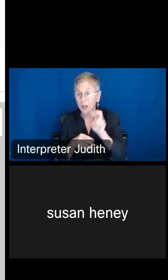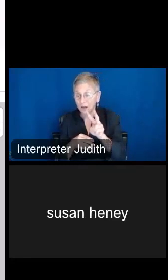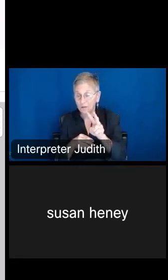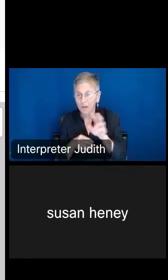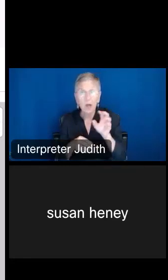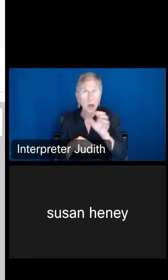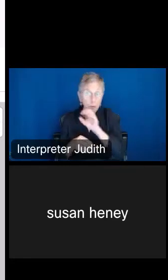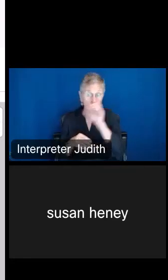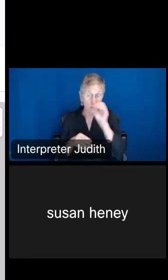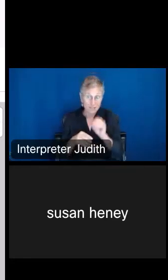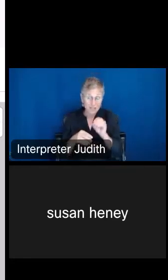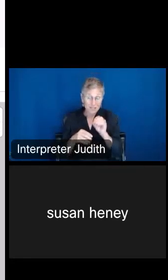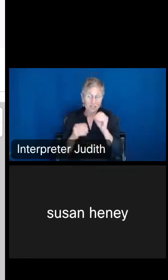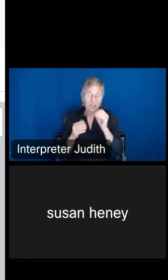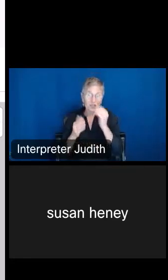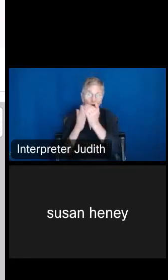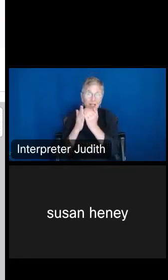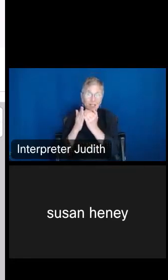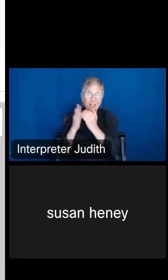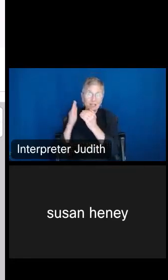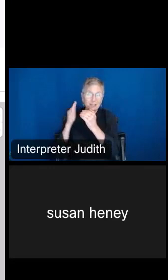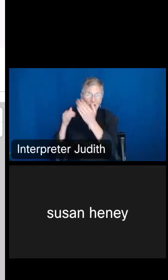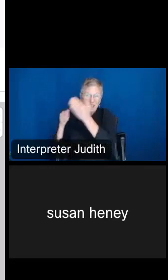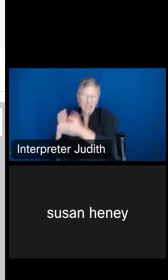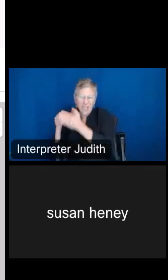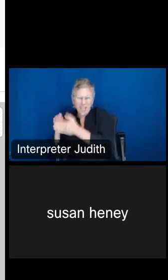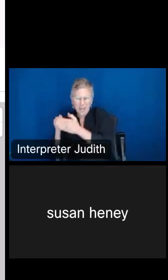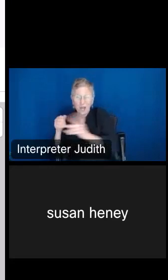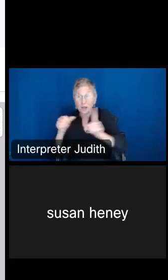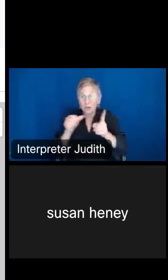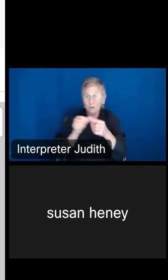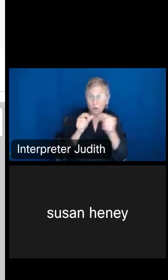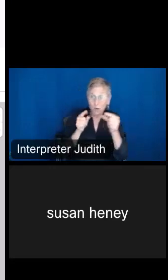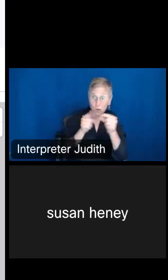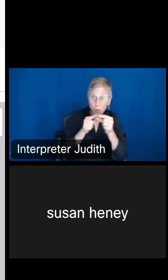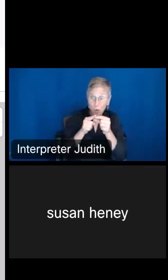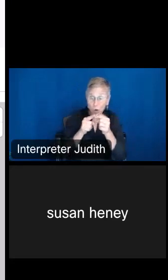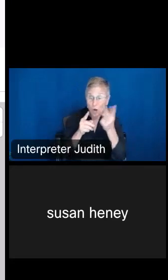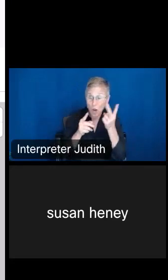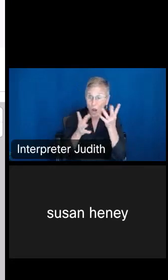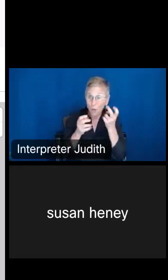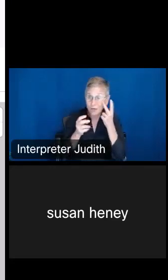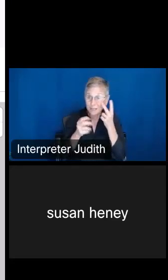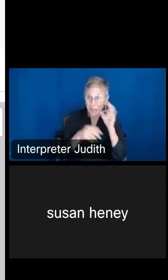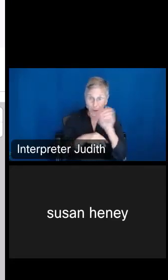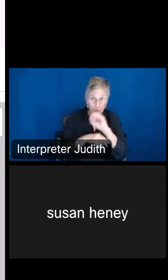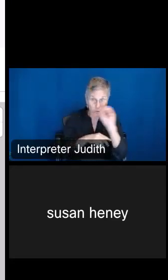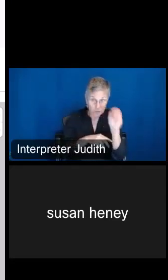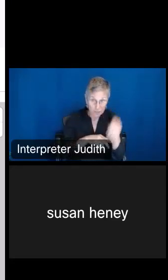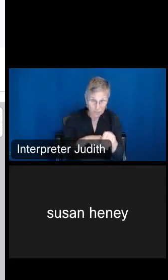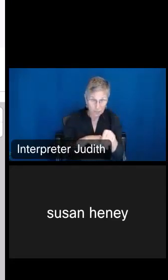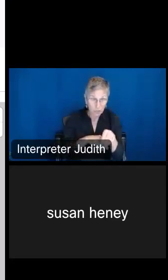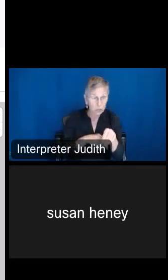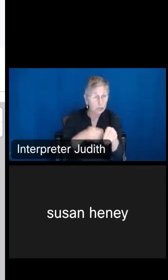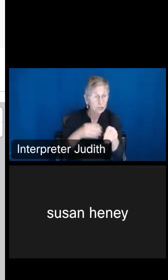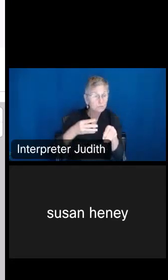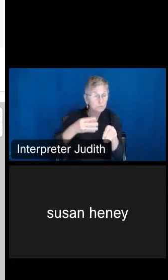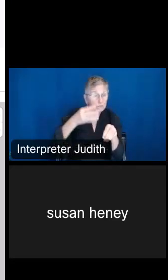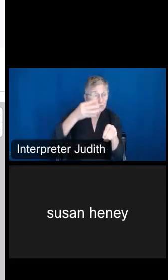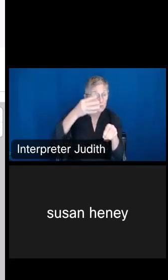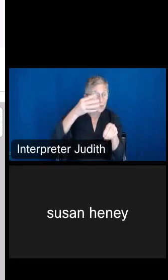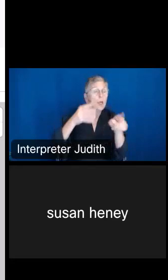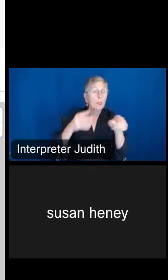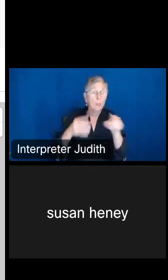the end. So the first word I'm looking for here is percentage. Oh, here we go, percent